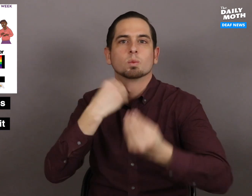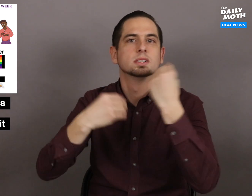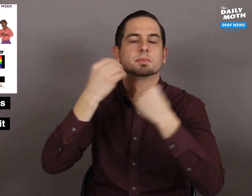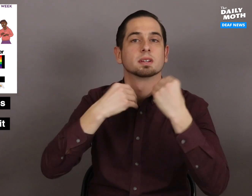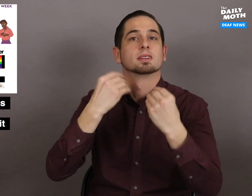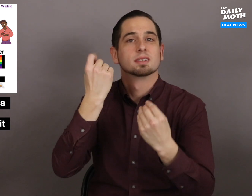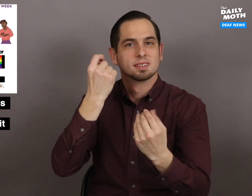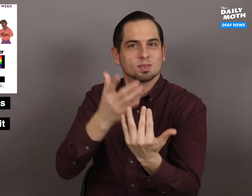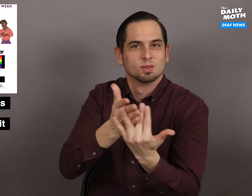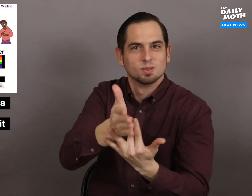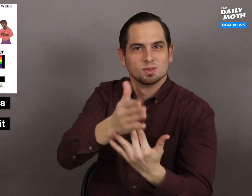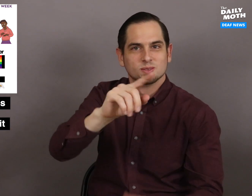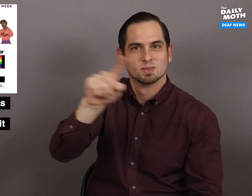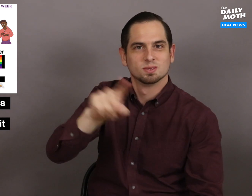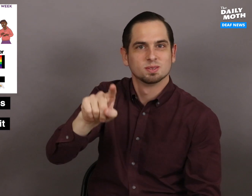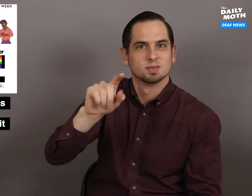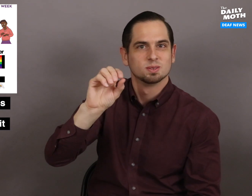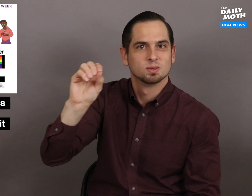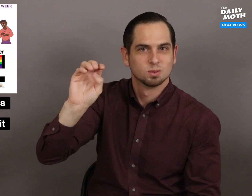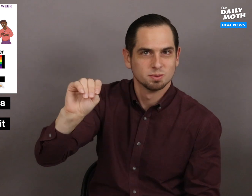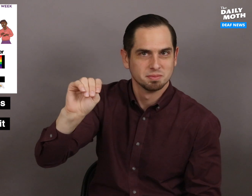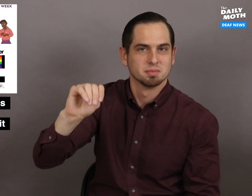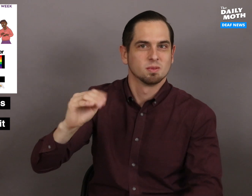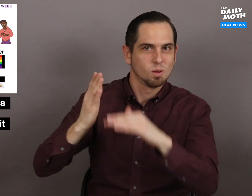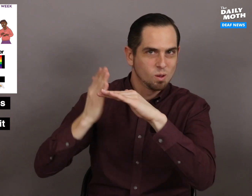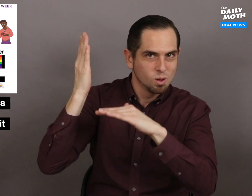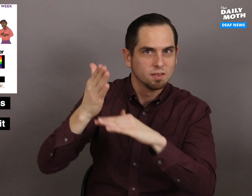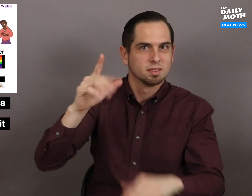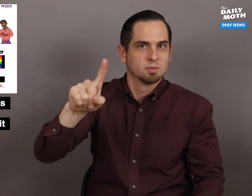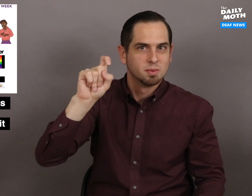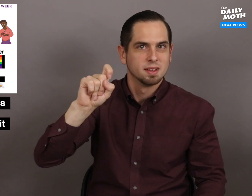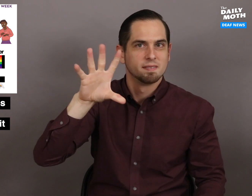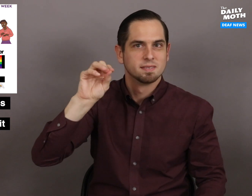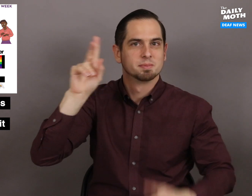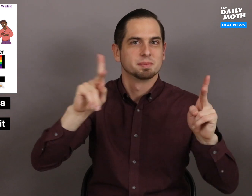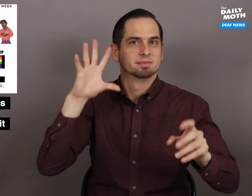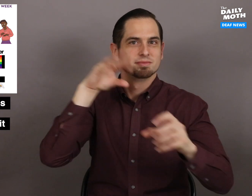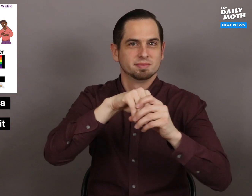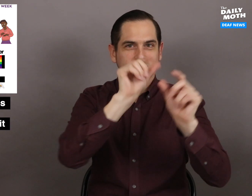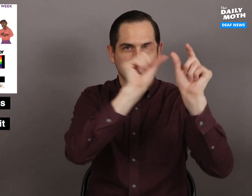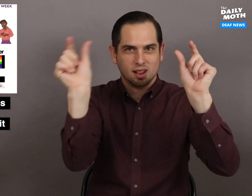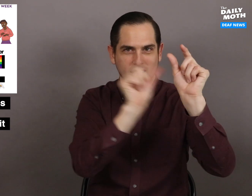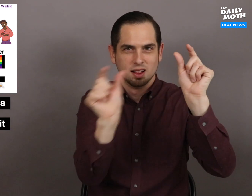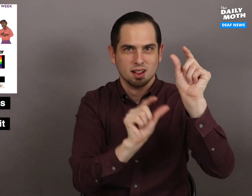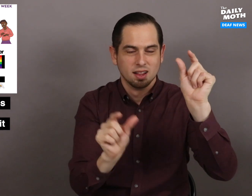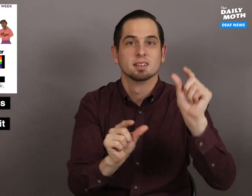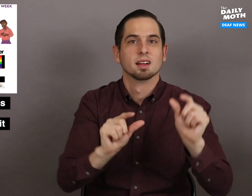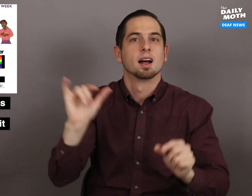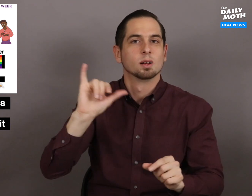and reception on Zoom with over 150 participants,